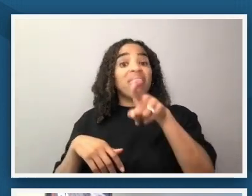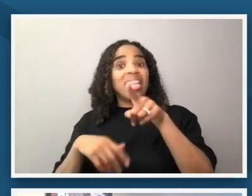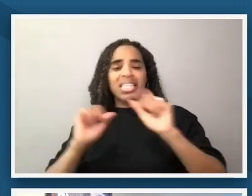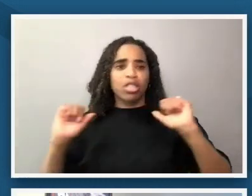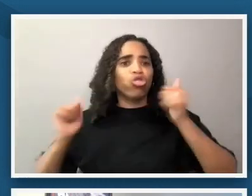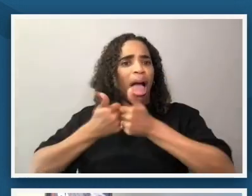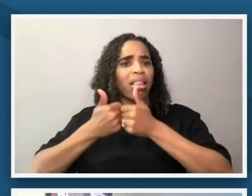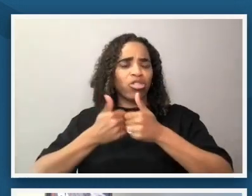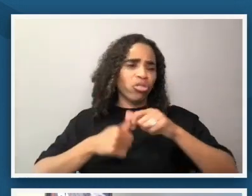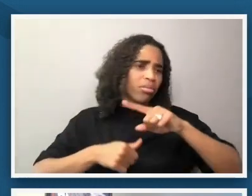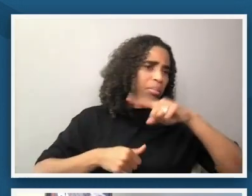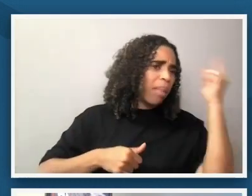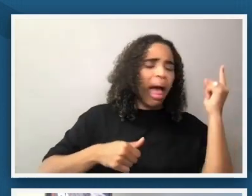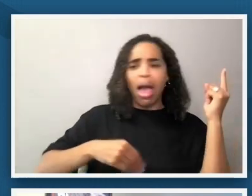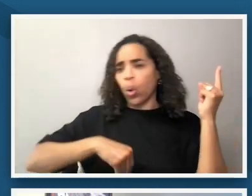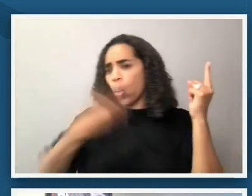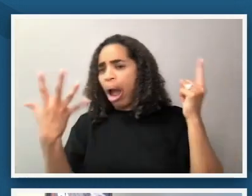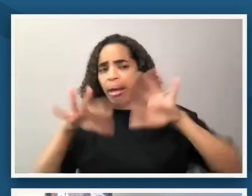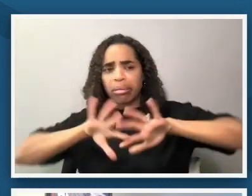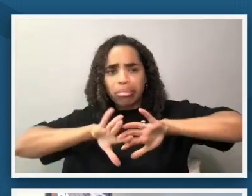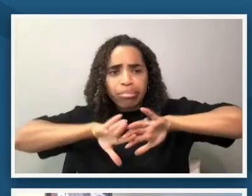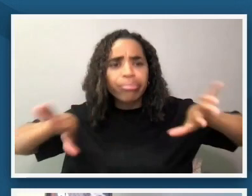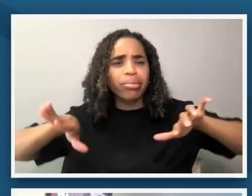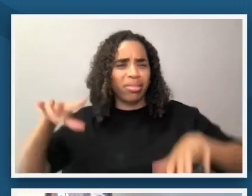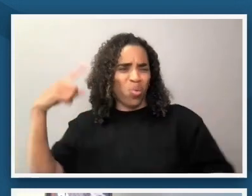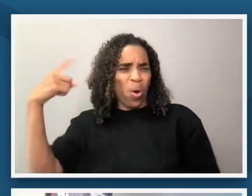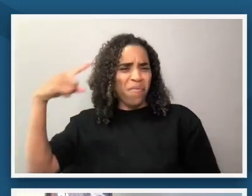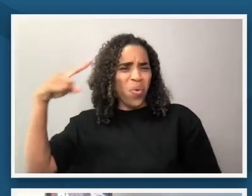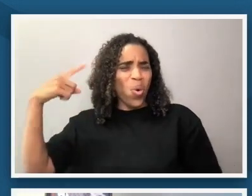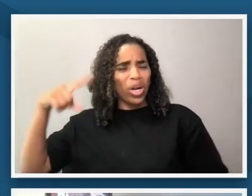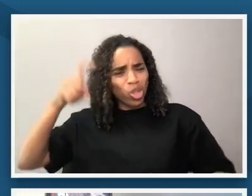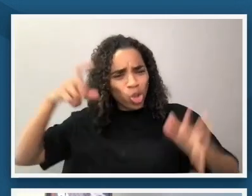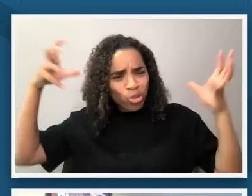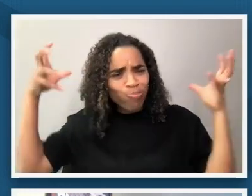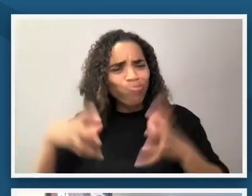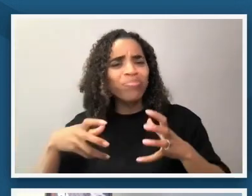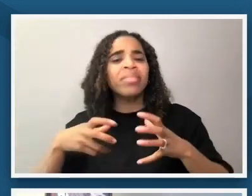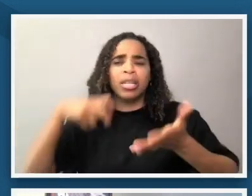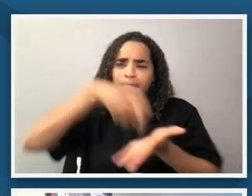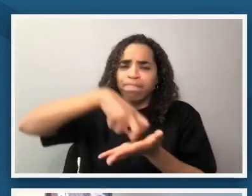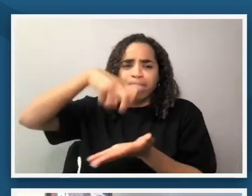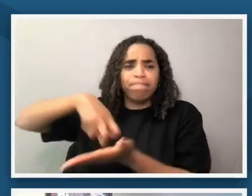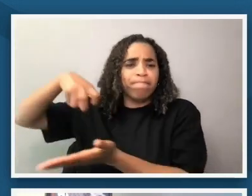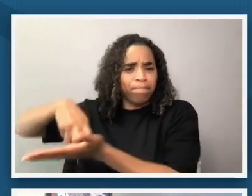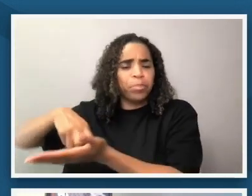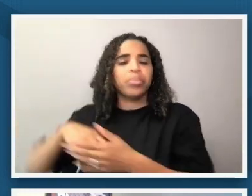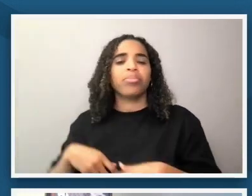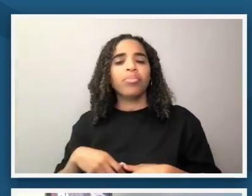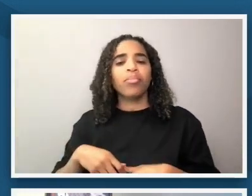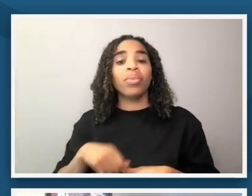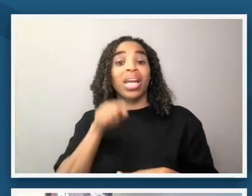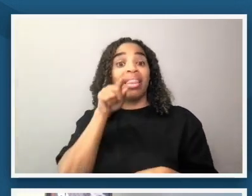and in particular what you're seeing here is it is